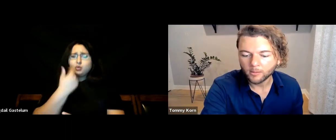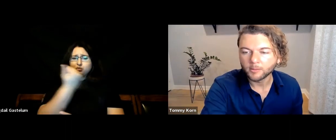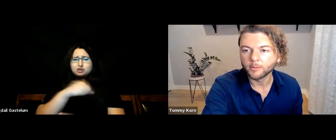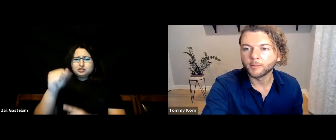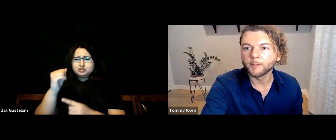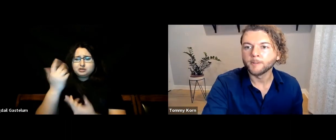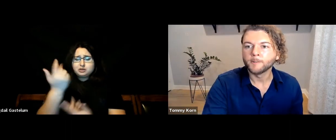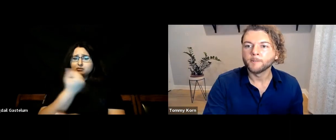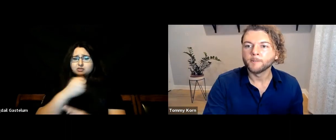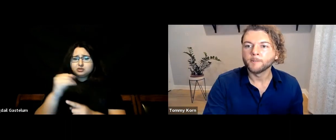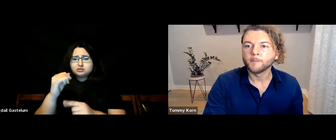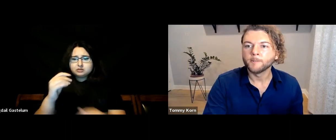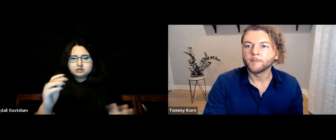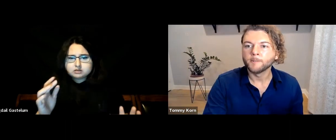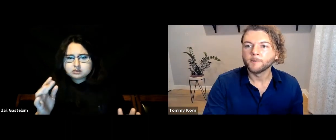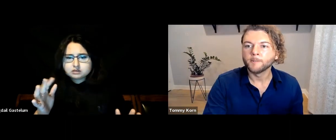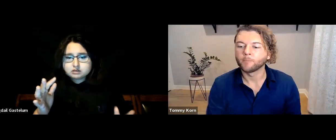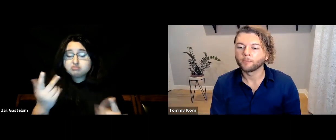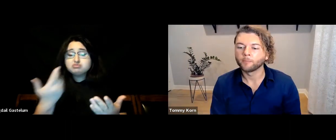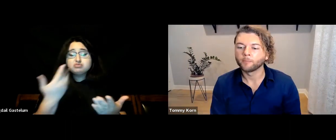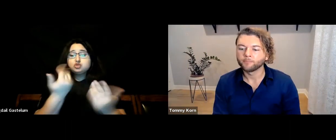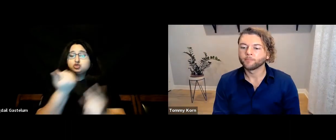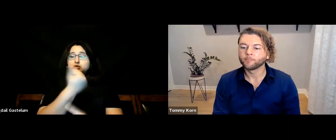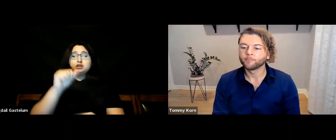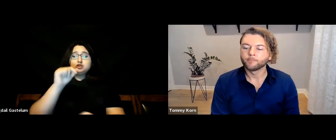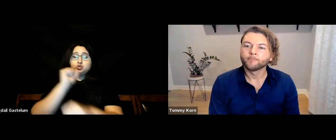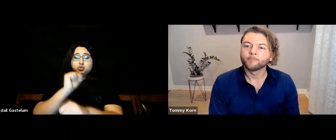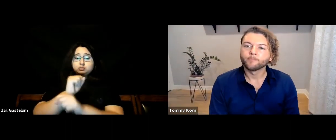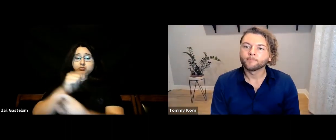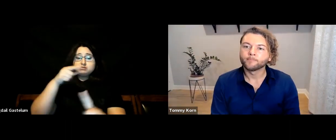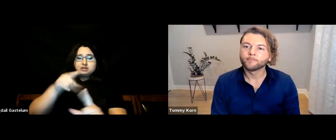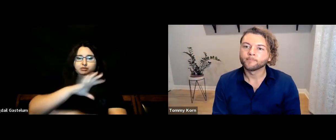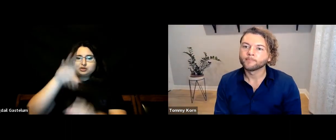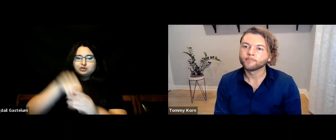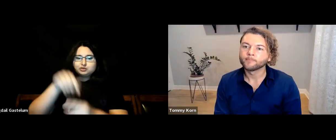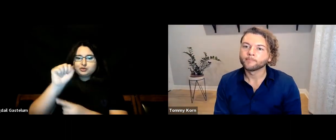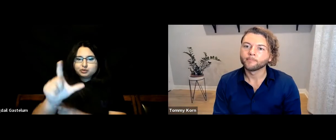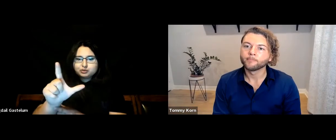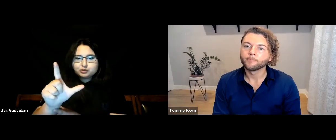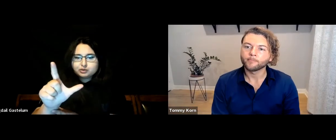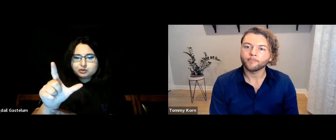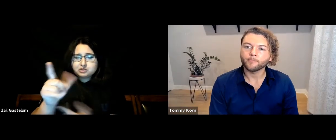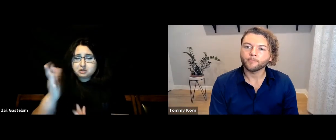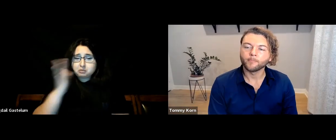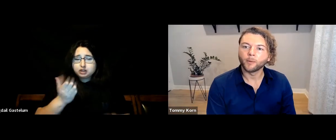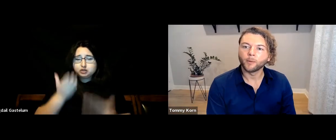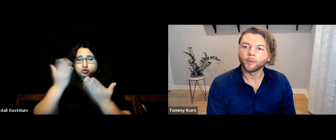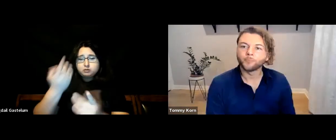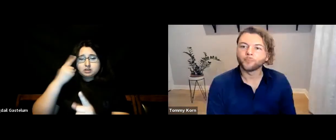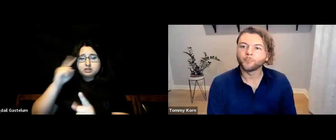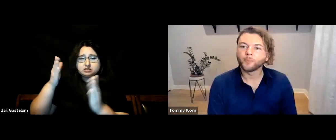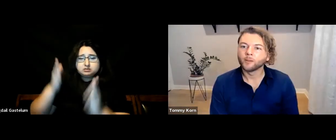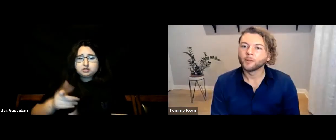“Are there any jobs involving ASL that you would recommend for a hearing person--”